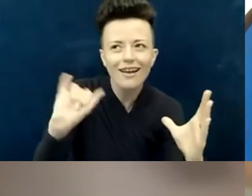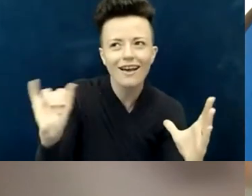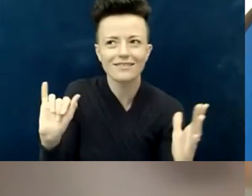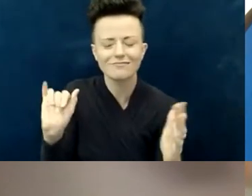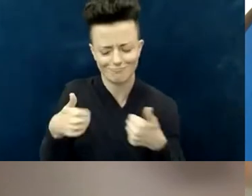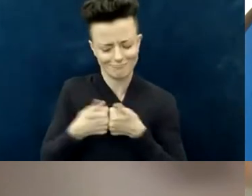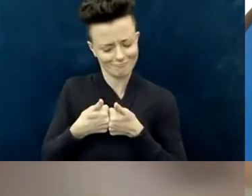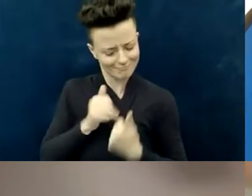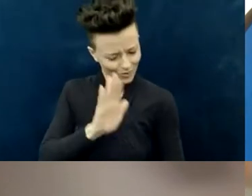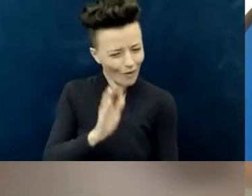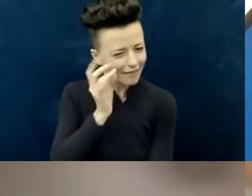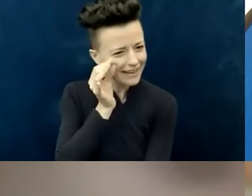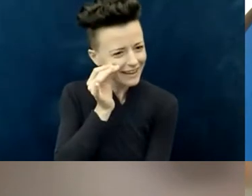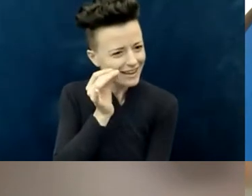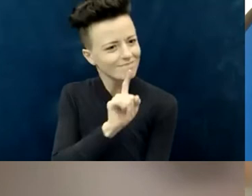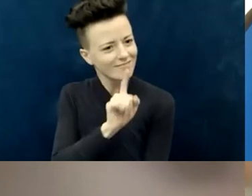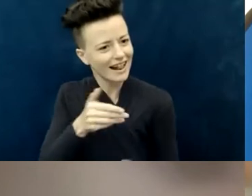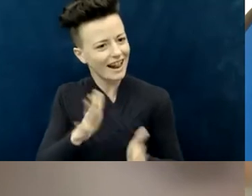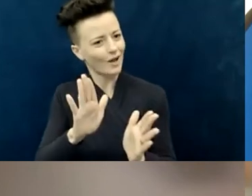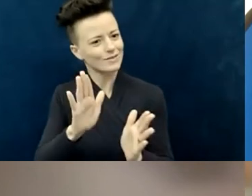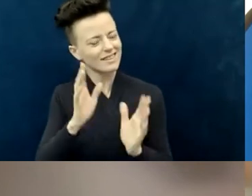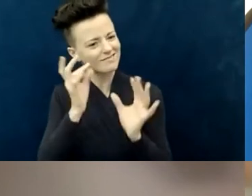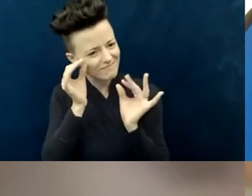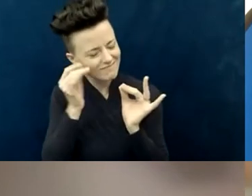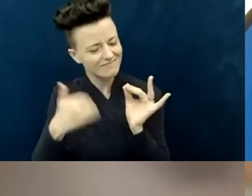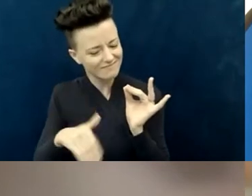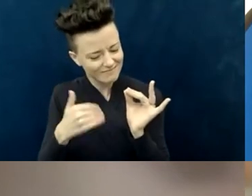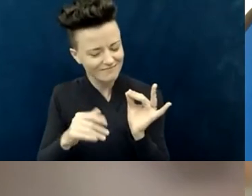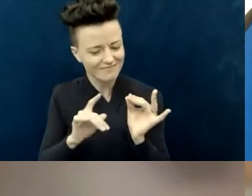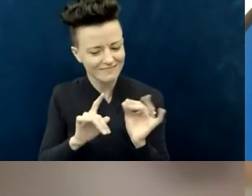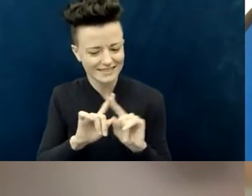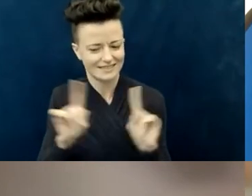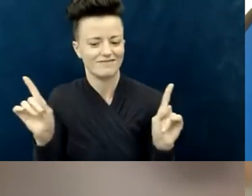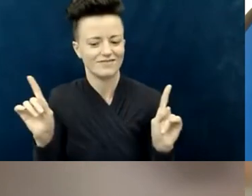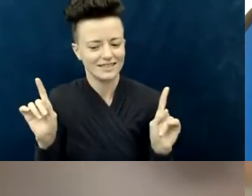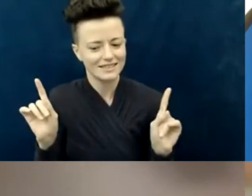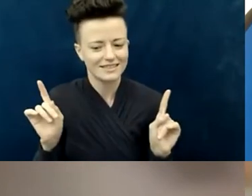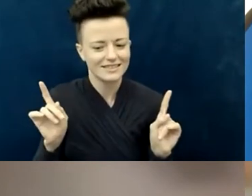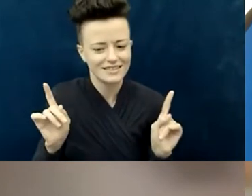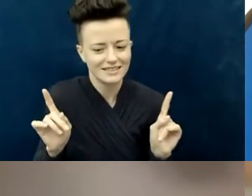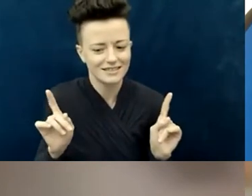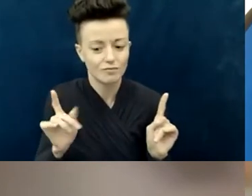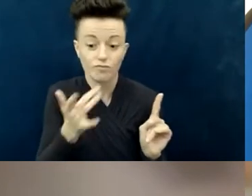That invitation allows us to think thoughtfully about how, then, we're projecting